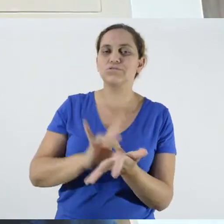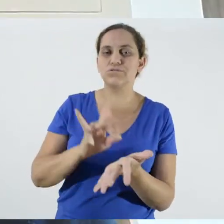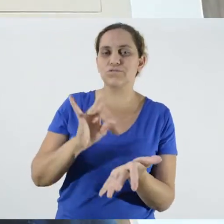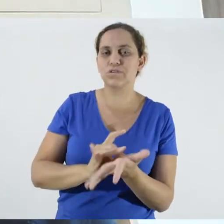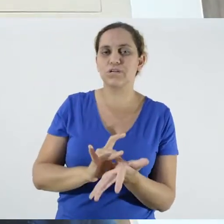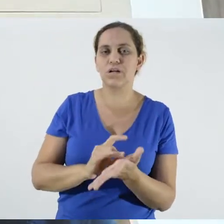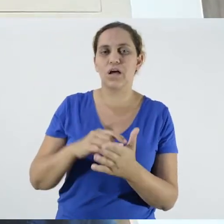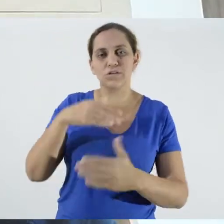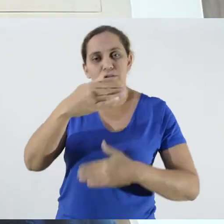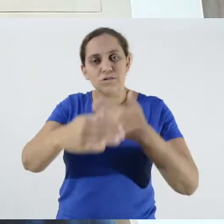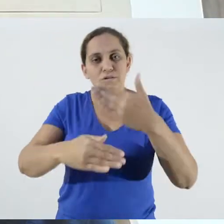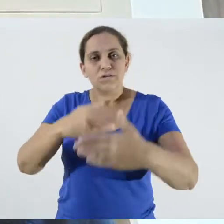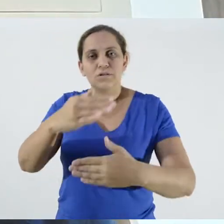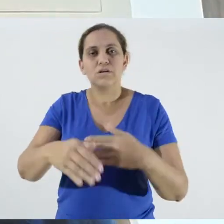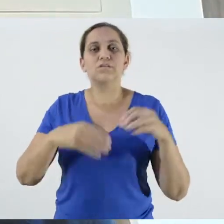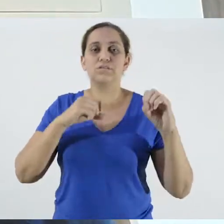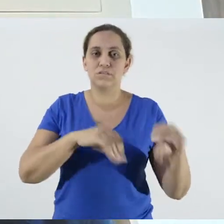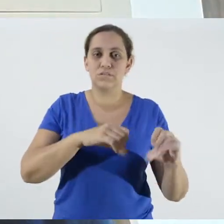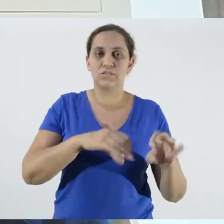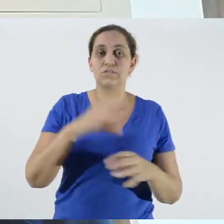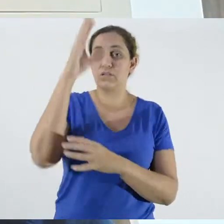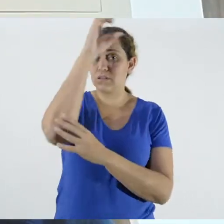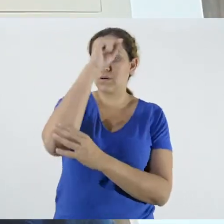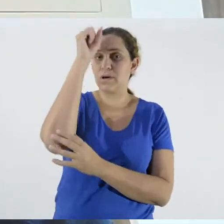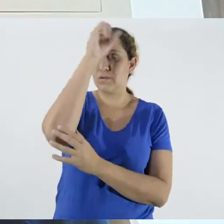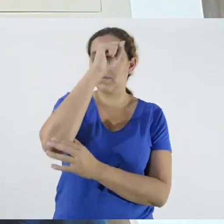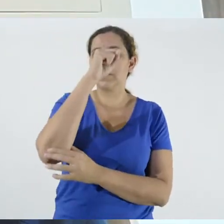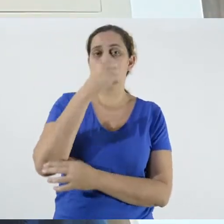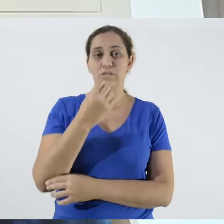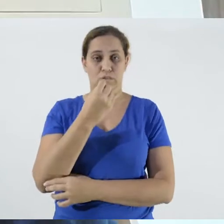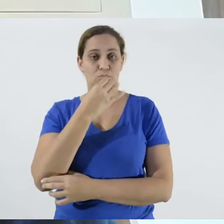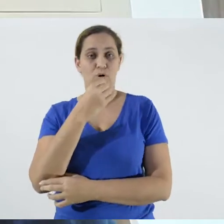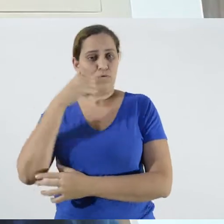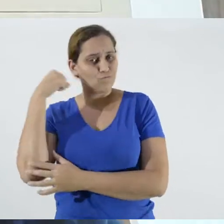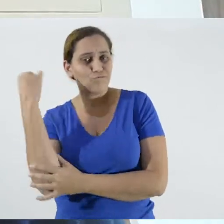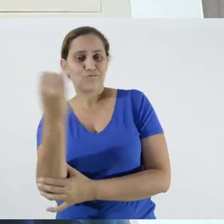a meaningful teaching-learning process, in which the person internalizes